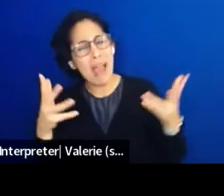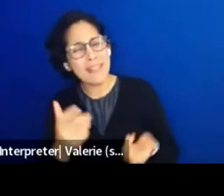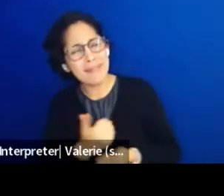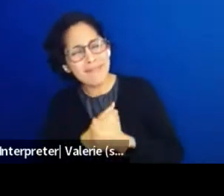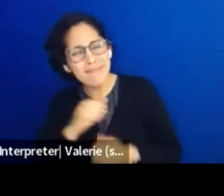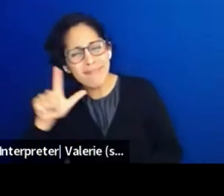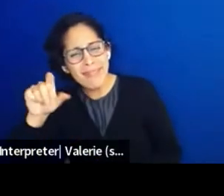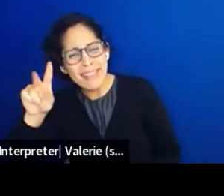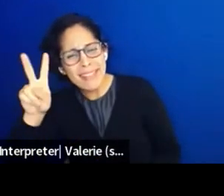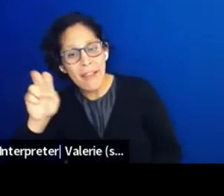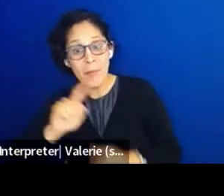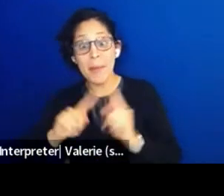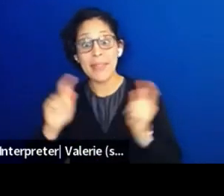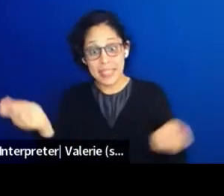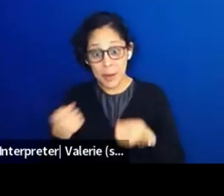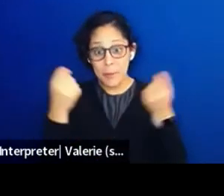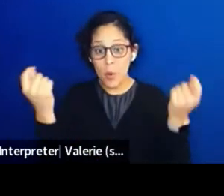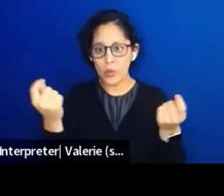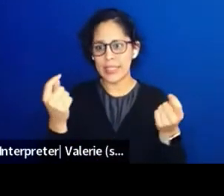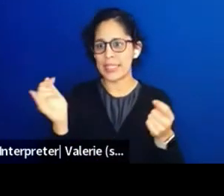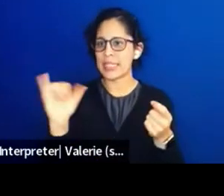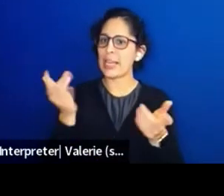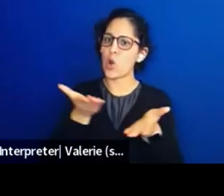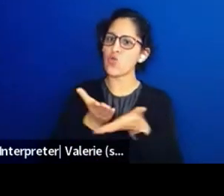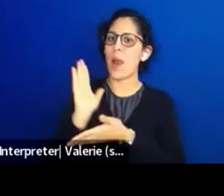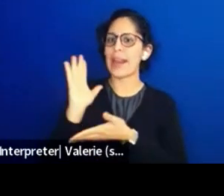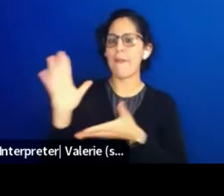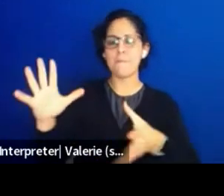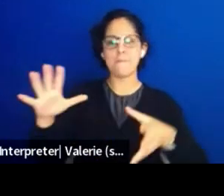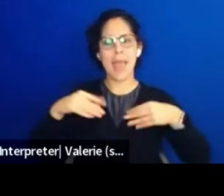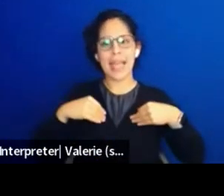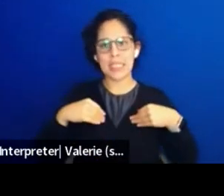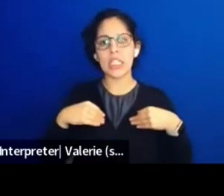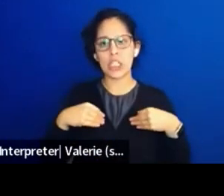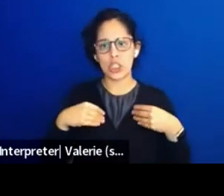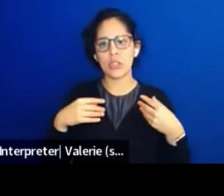And it's like a Rite of Passage that they held onto.